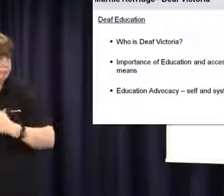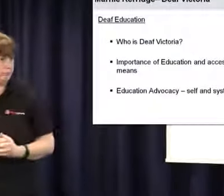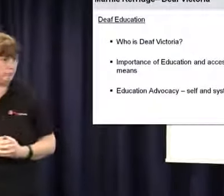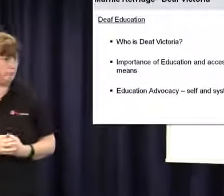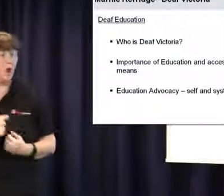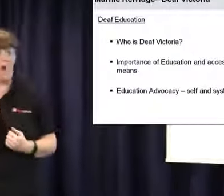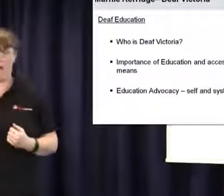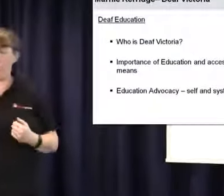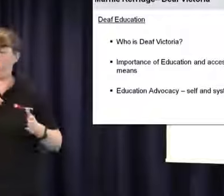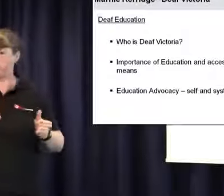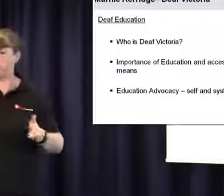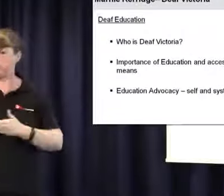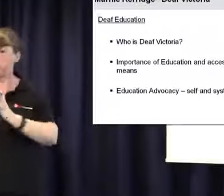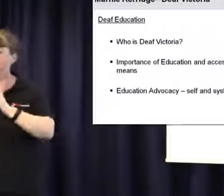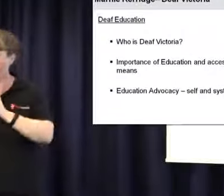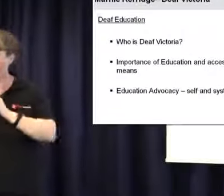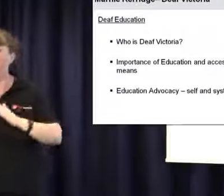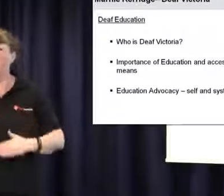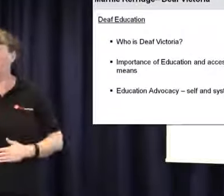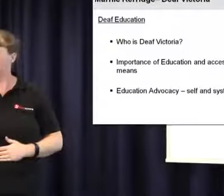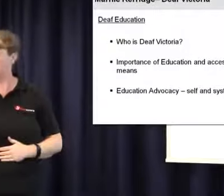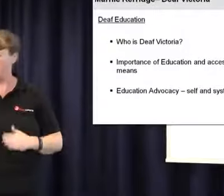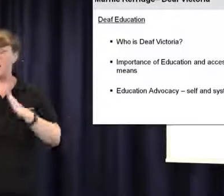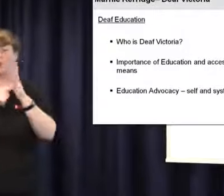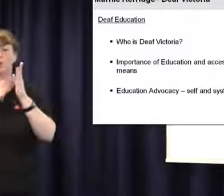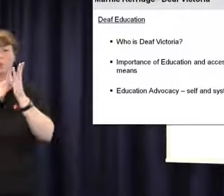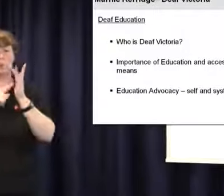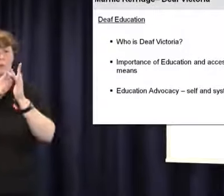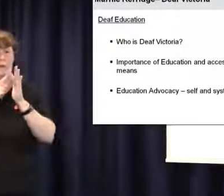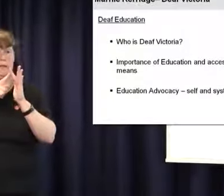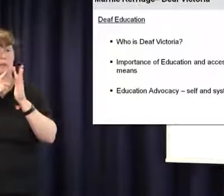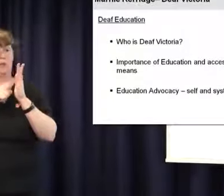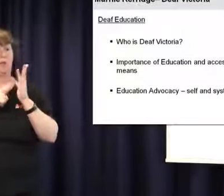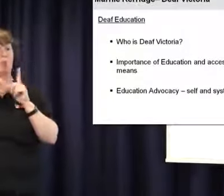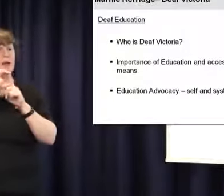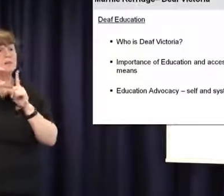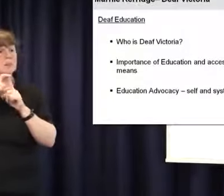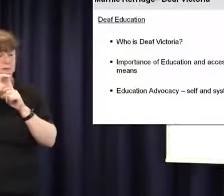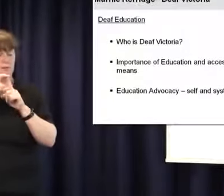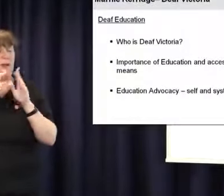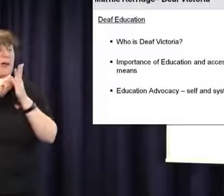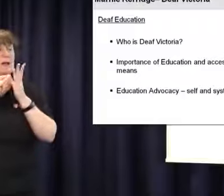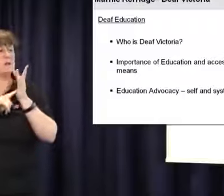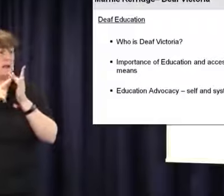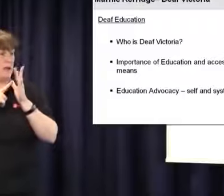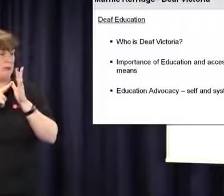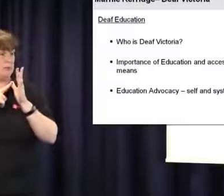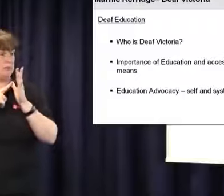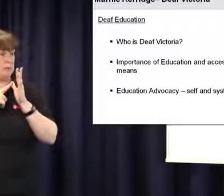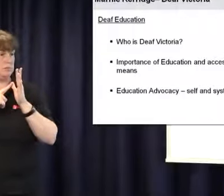legal rights, the obligation and so on. I'm going to pass over now to Julie Judd, who